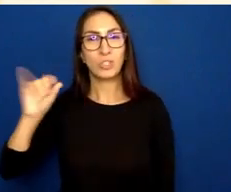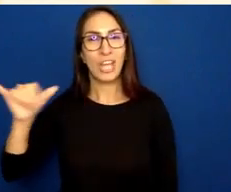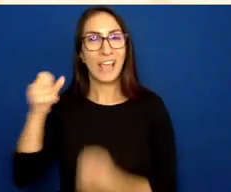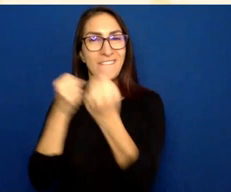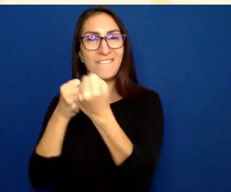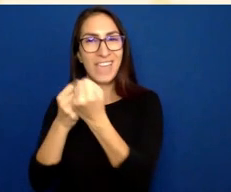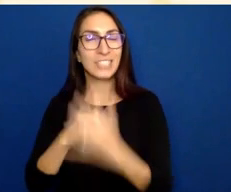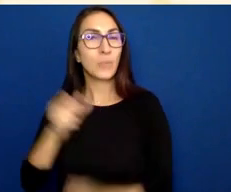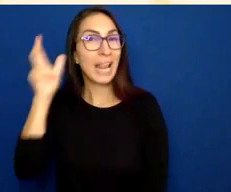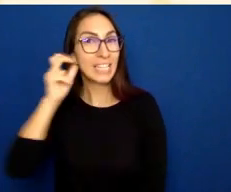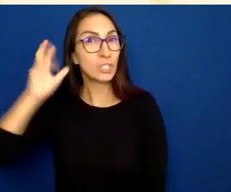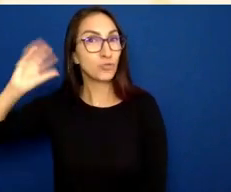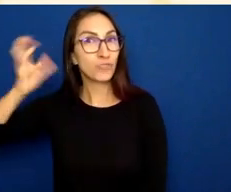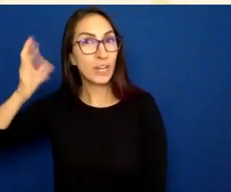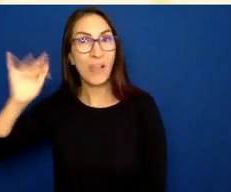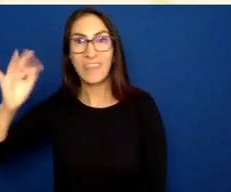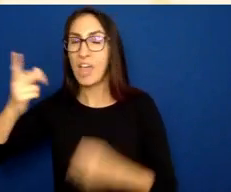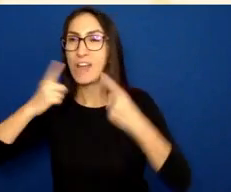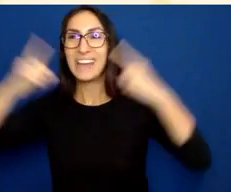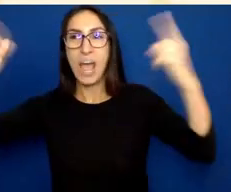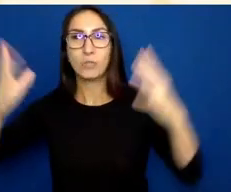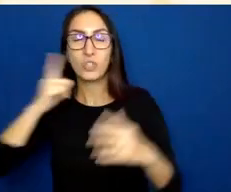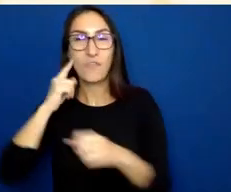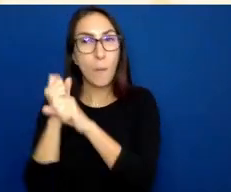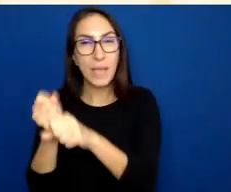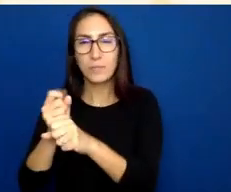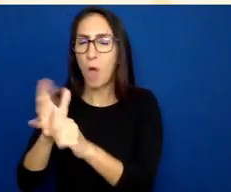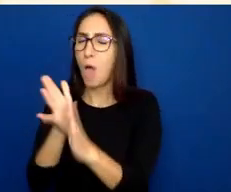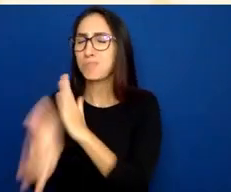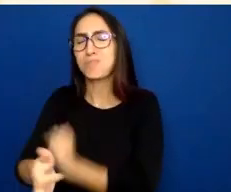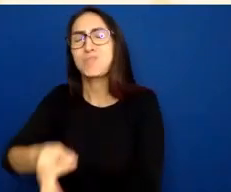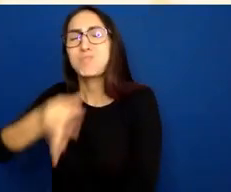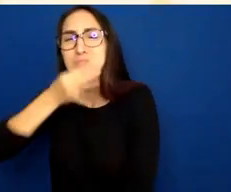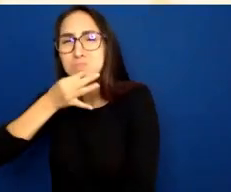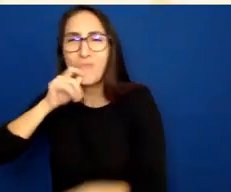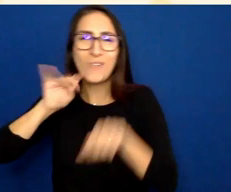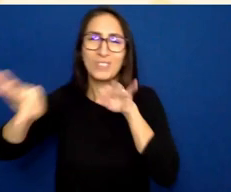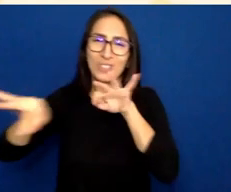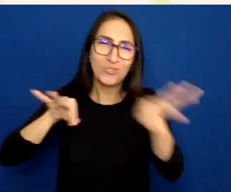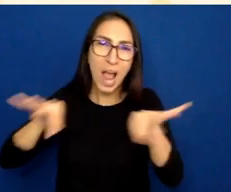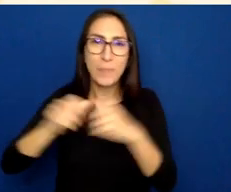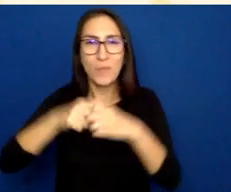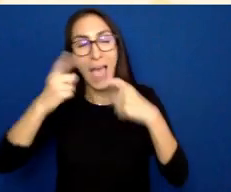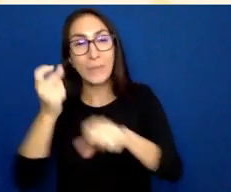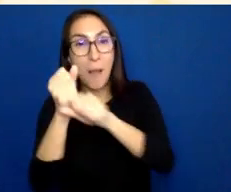for baseball are really good at describing not just what's happening on the playing field, but what's happening around the players